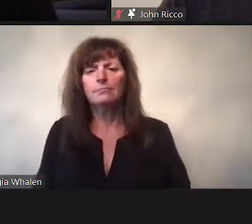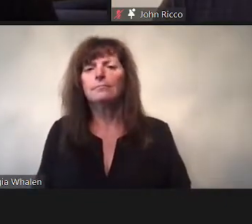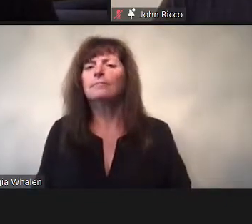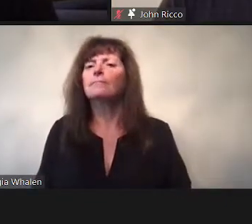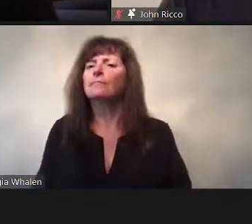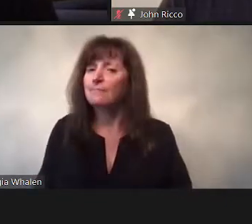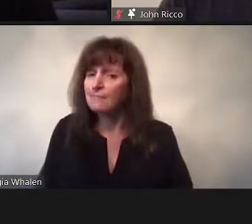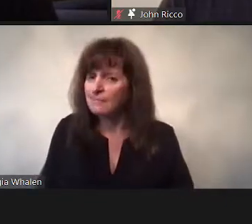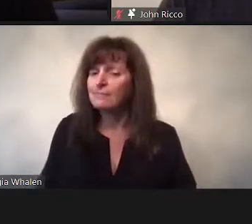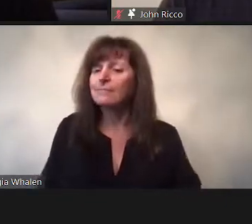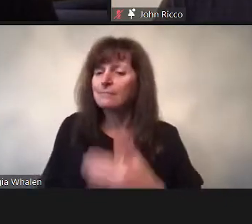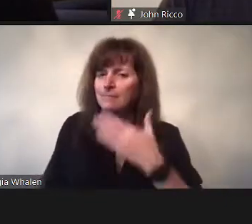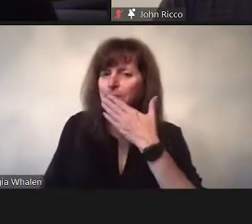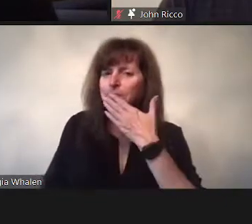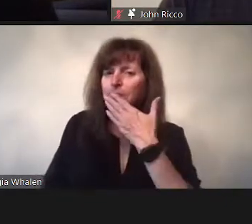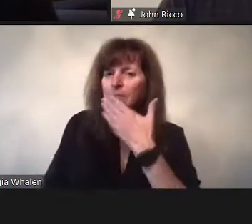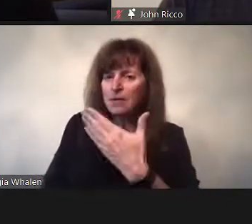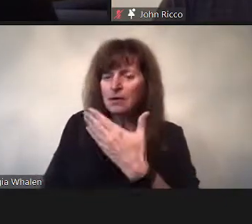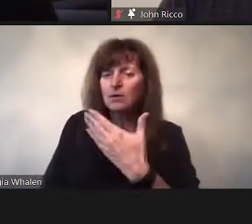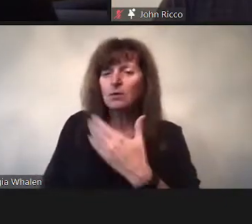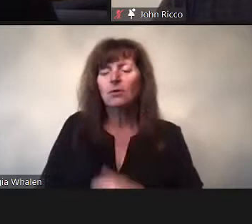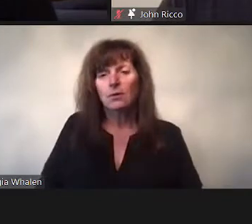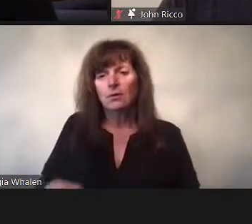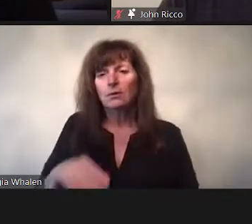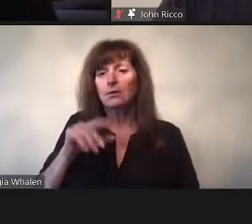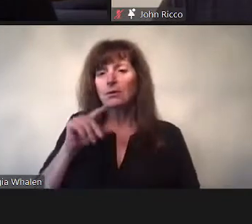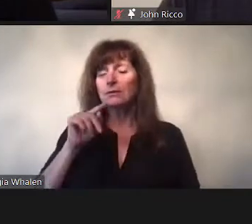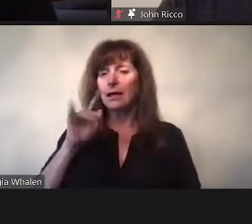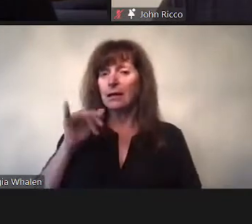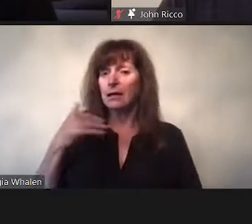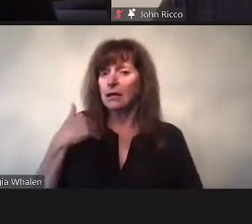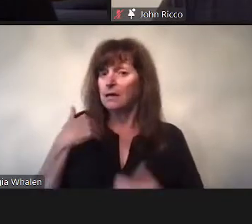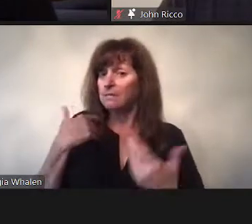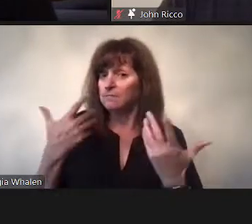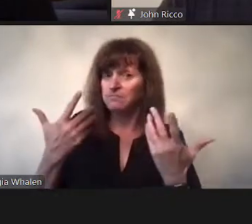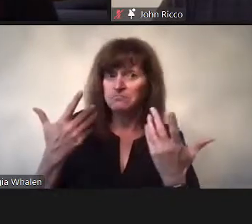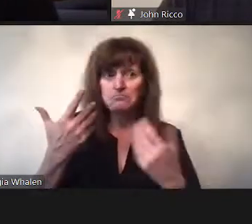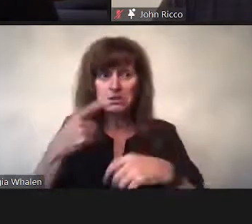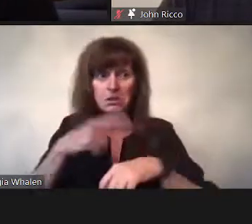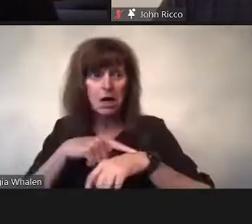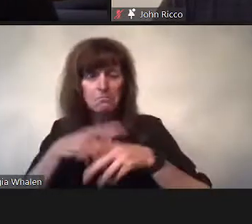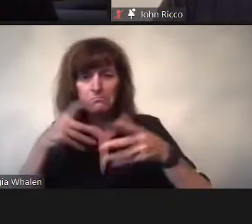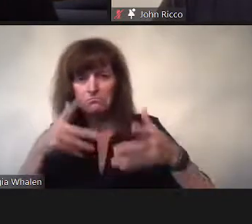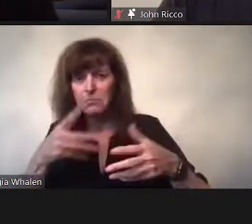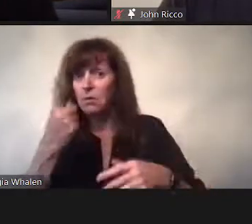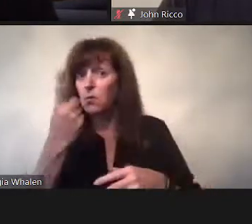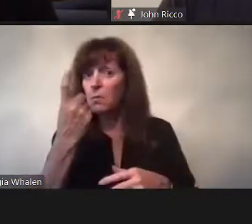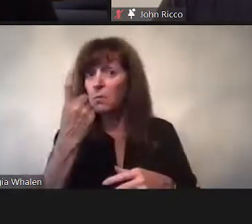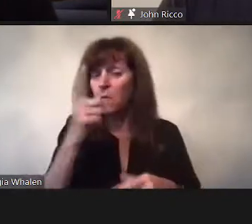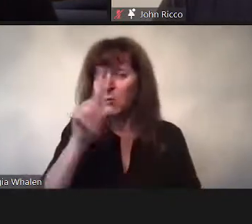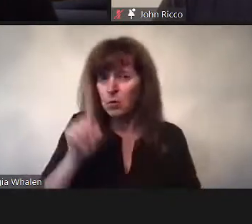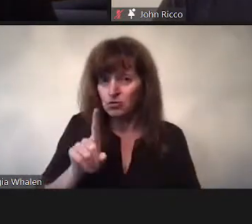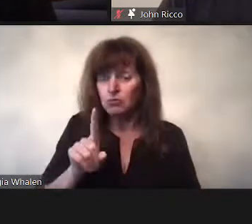There is interesting work being done - nothing is all over it ever out, but the stuff I’ve been reading is still in process.